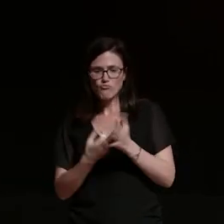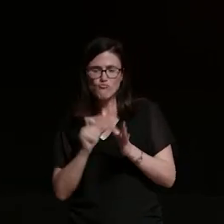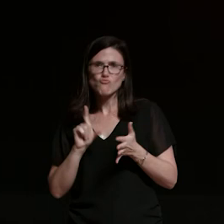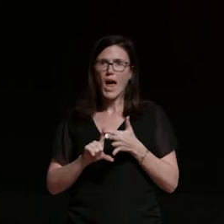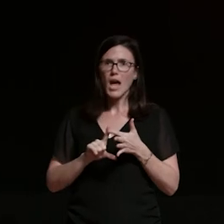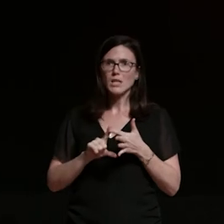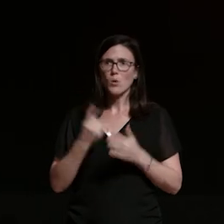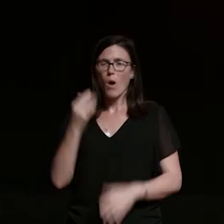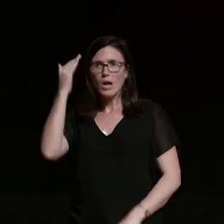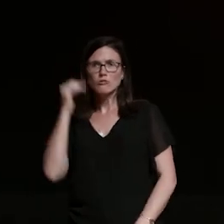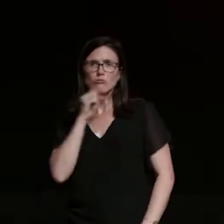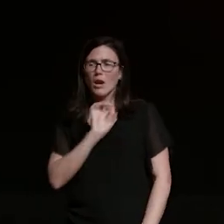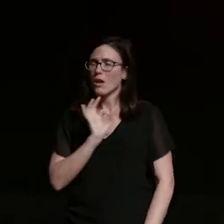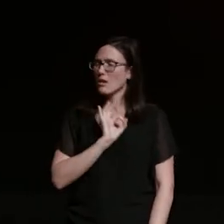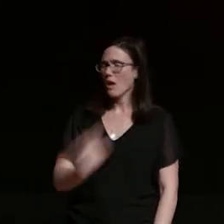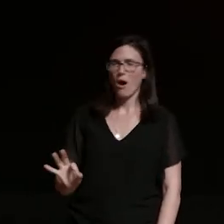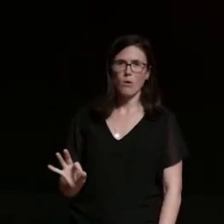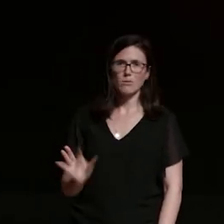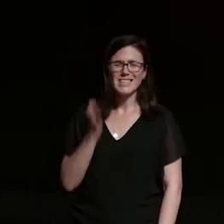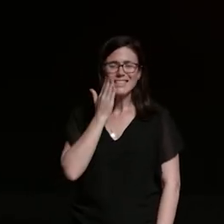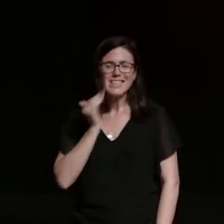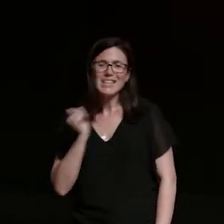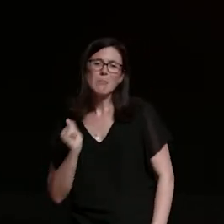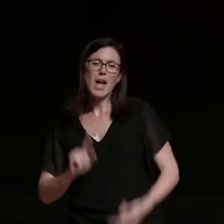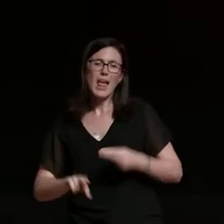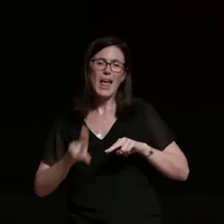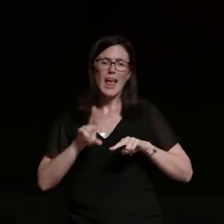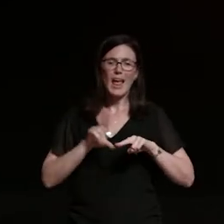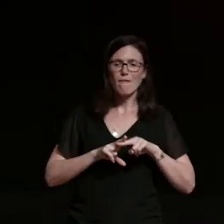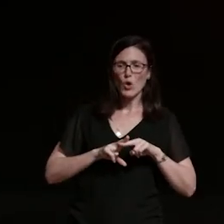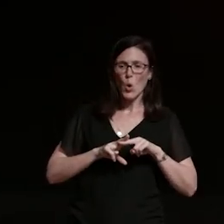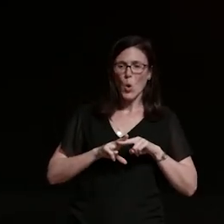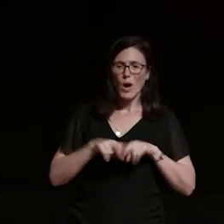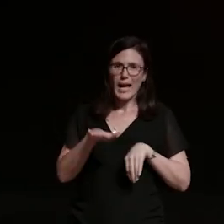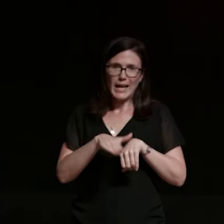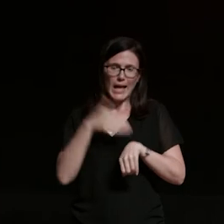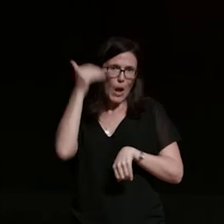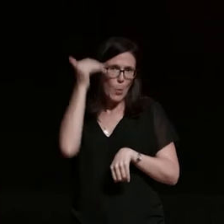an anne hathaway in a tight kevlar cat suit racing away like the road queen you are or